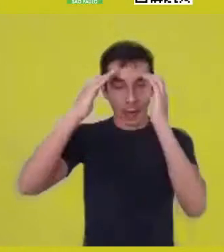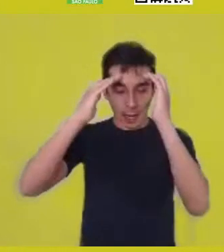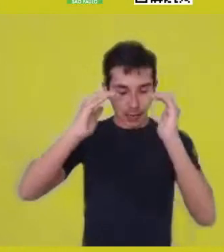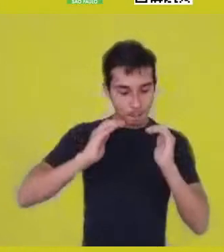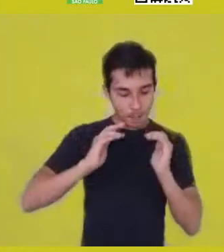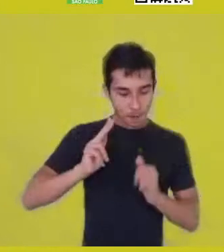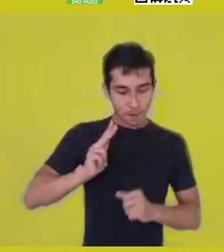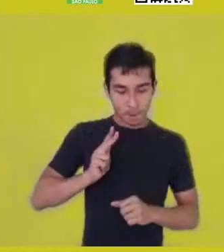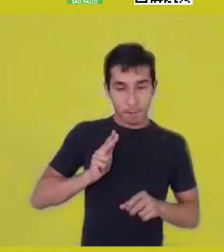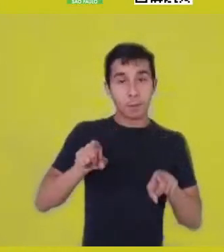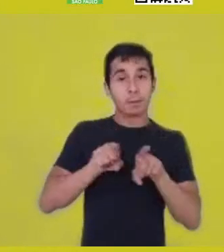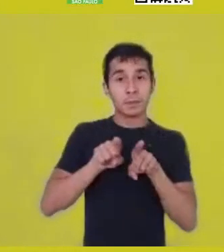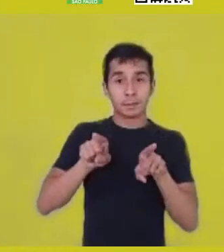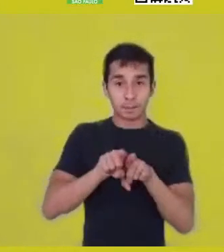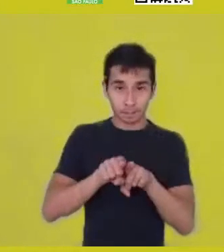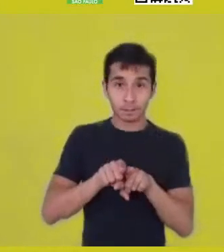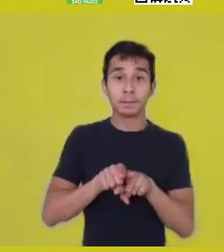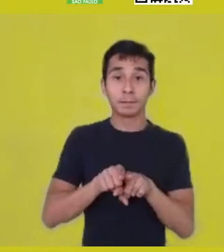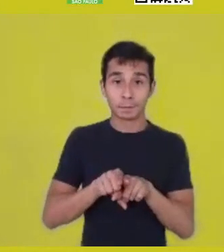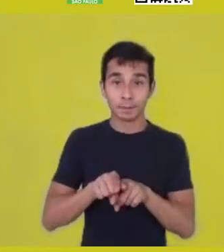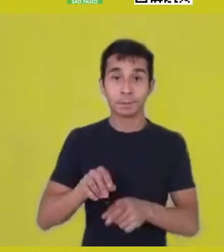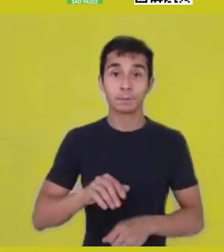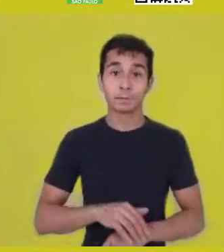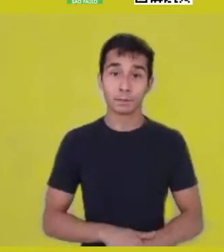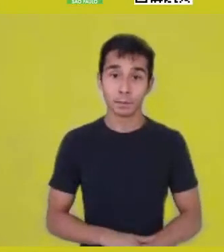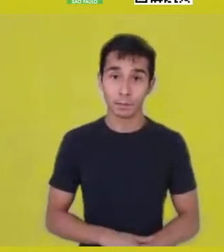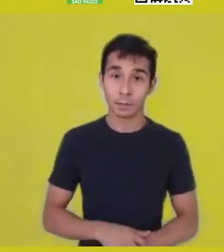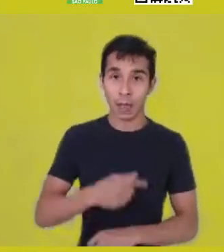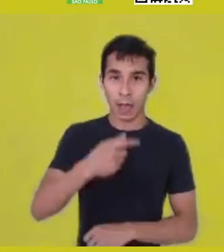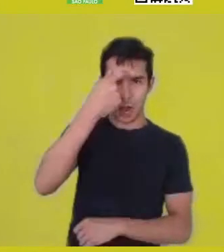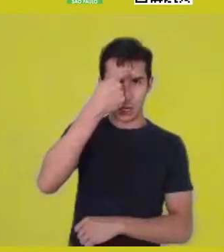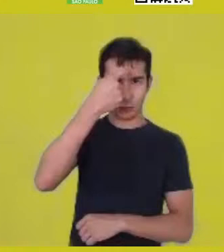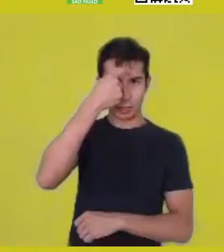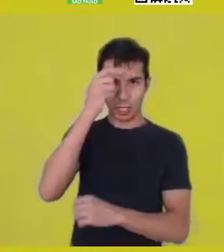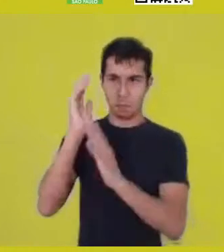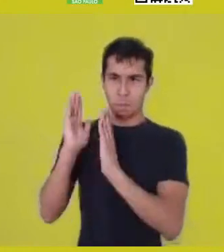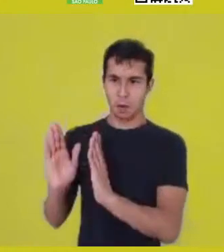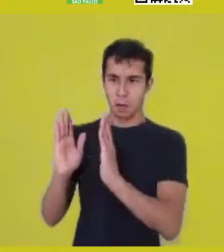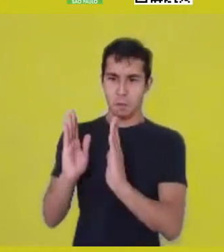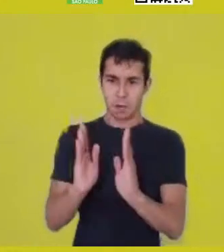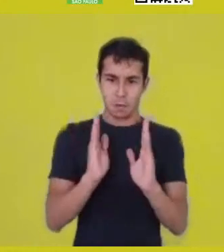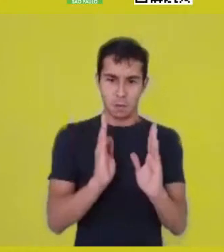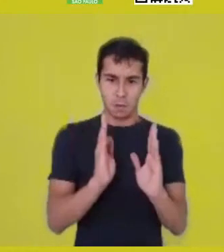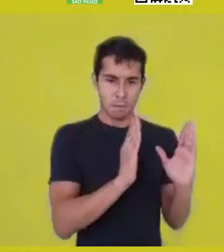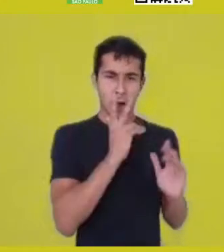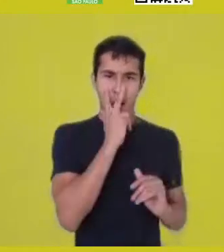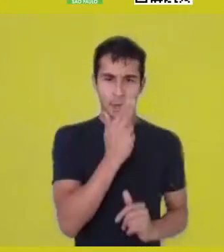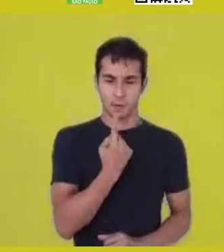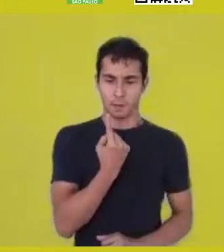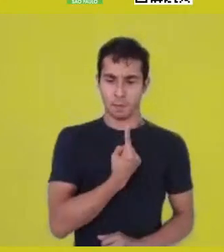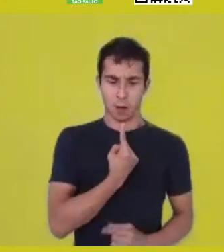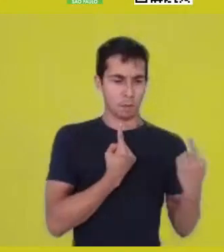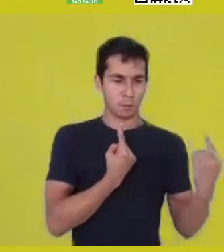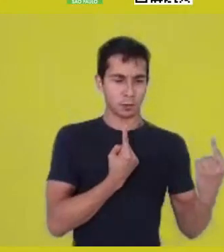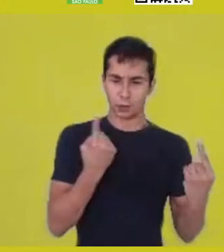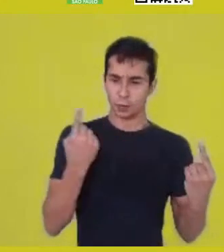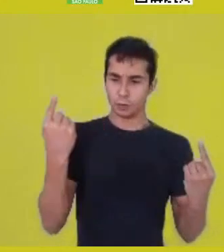Rationality has created a static, individual, singular being